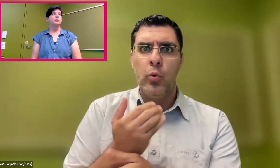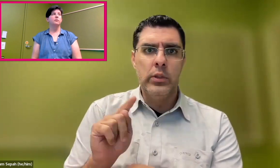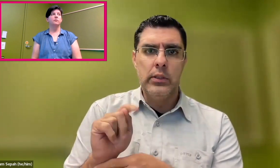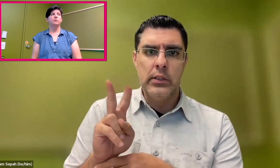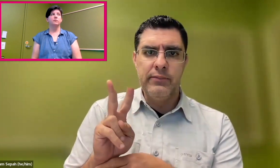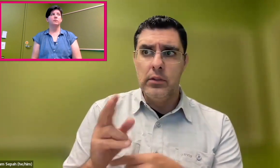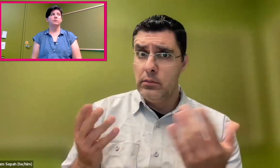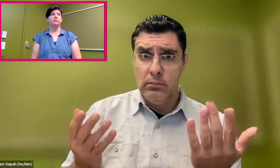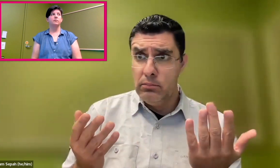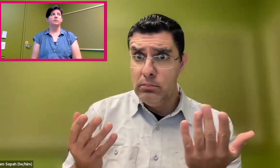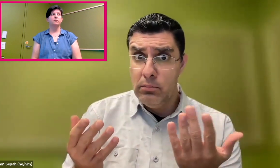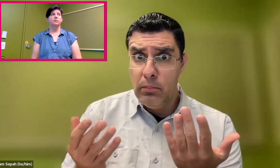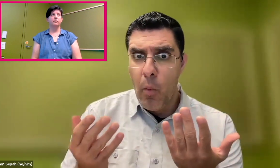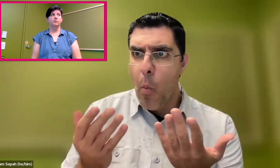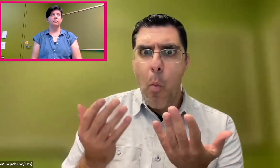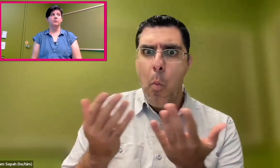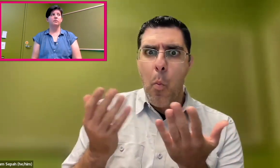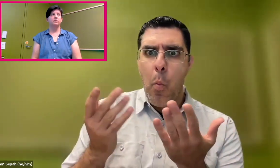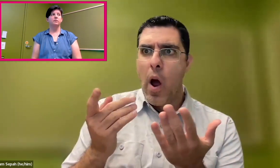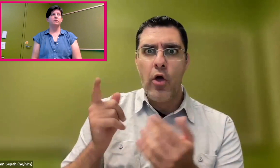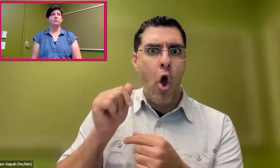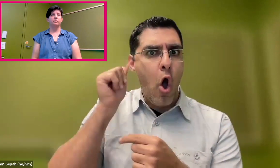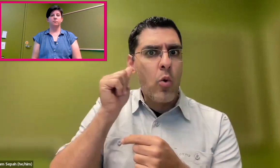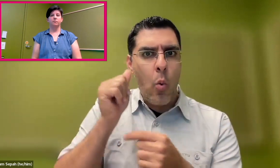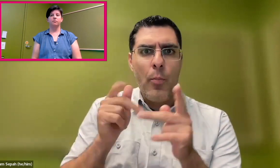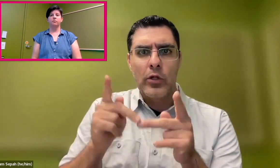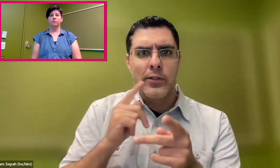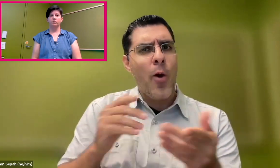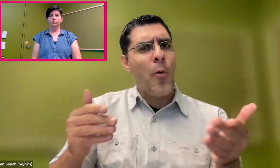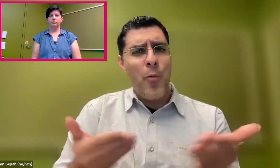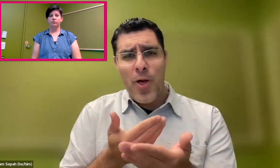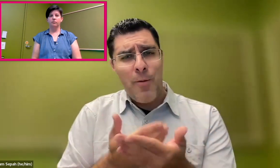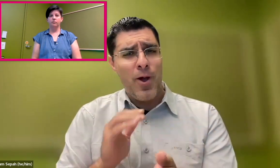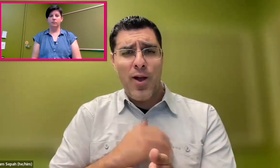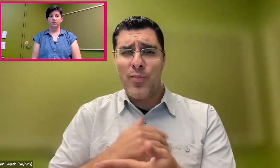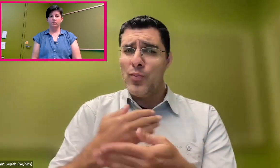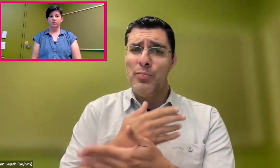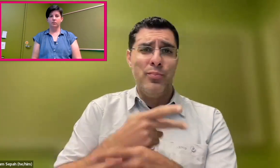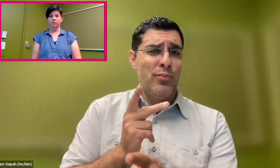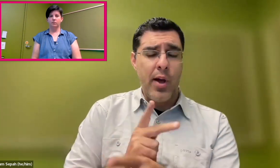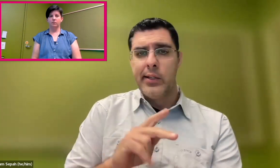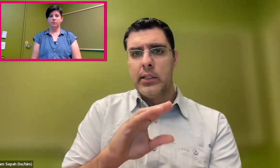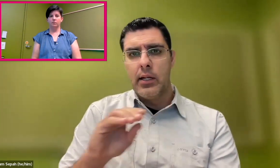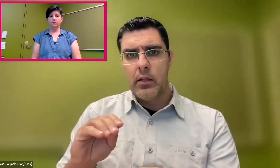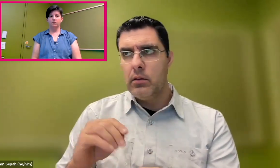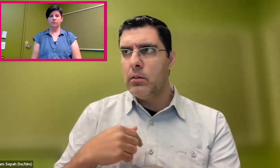And you know, I'll give you another example of where we need accessibility. Sometimes when you buy a new product,